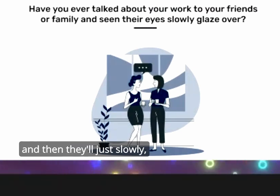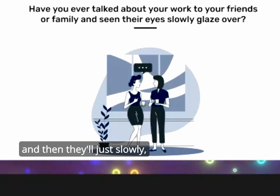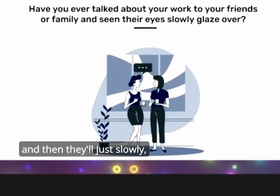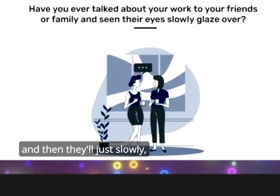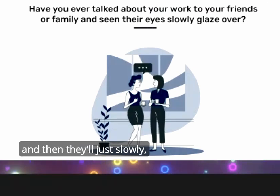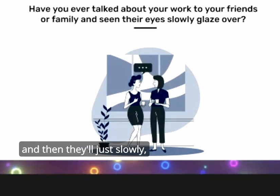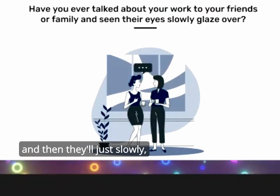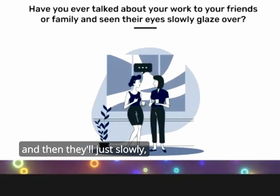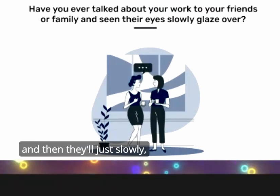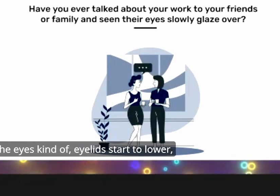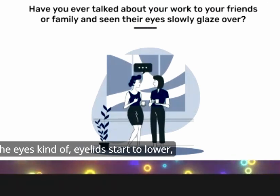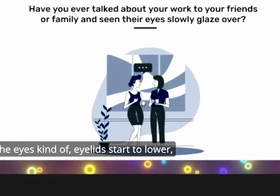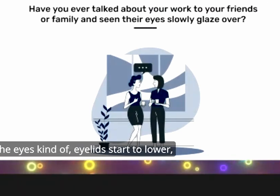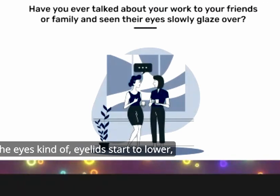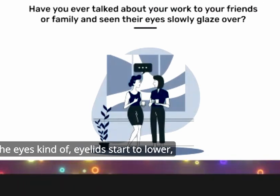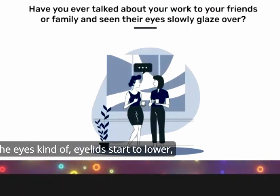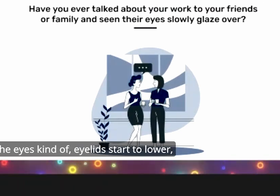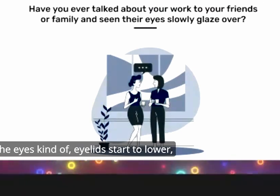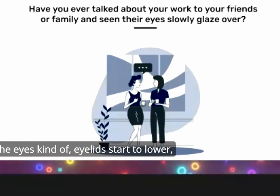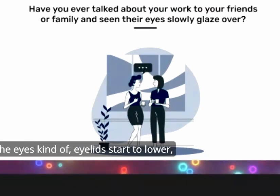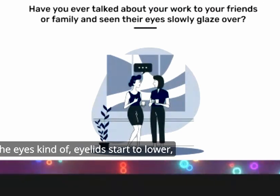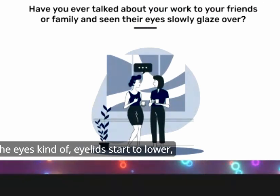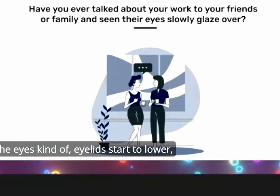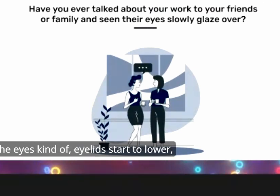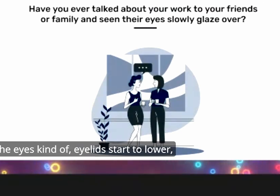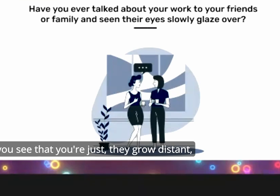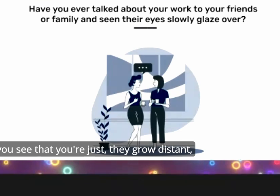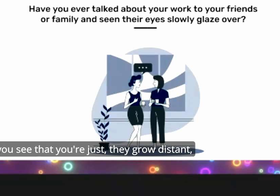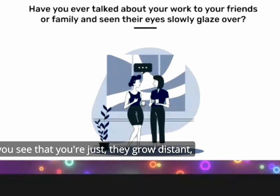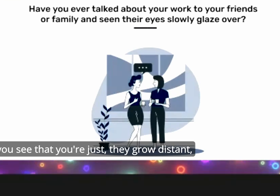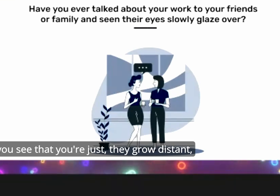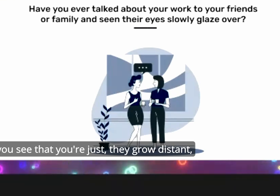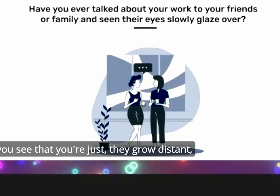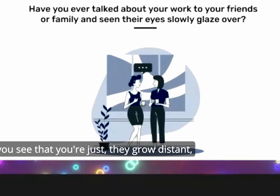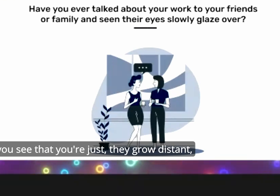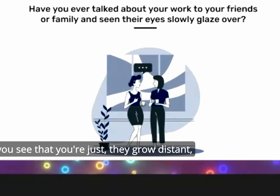they'll just slowly the eyes kind of eyelids start to lower and you see that you're just they grow